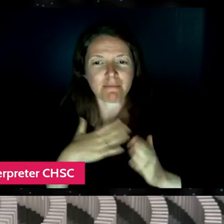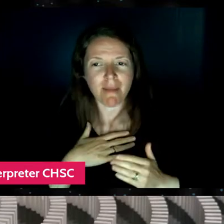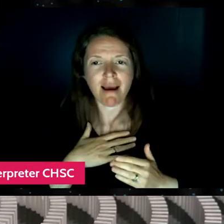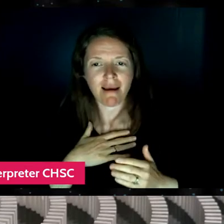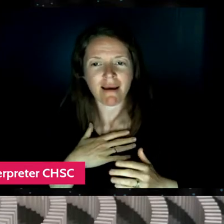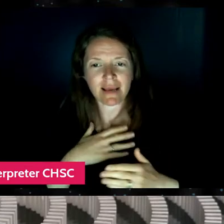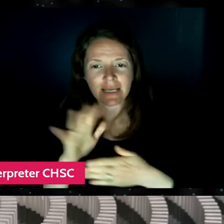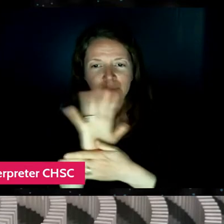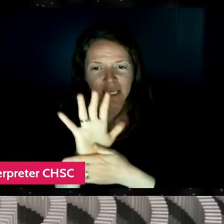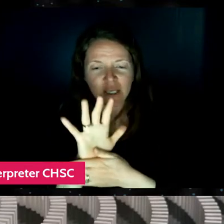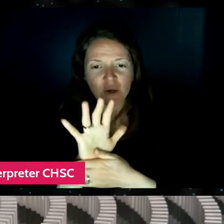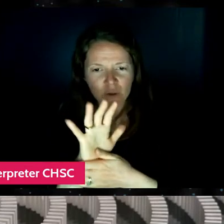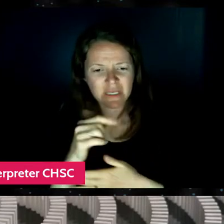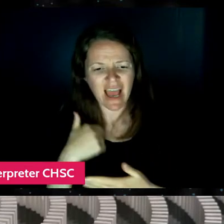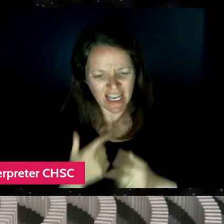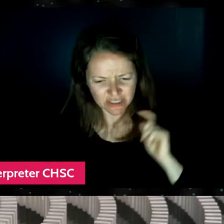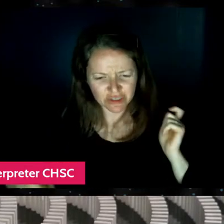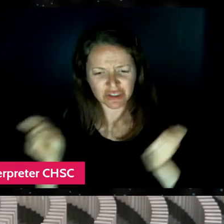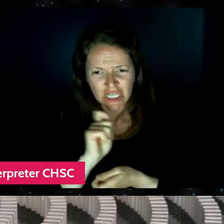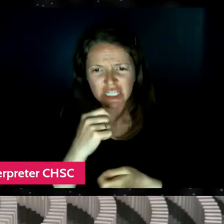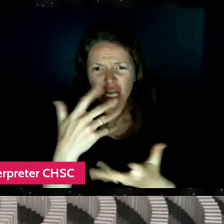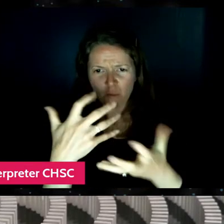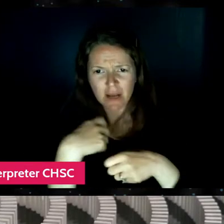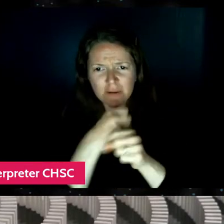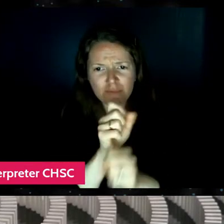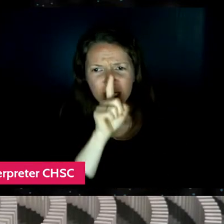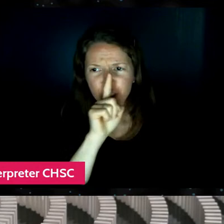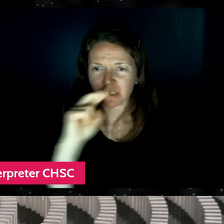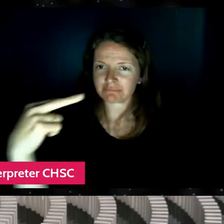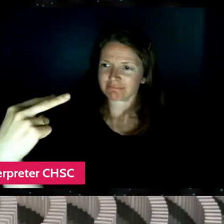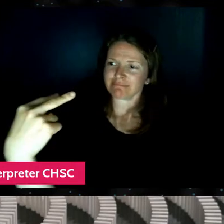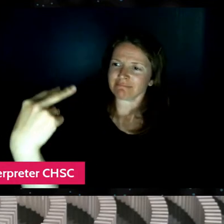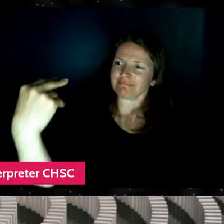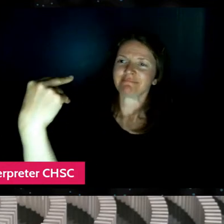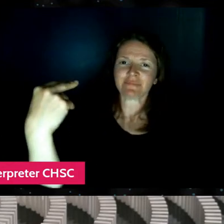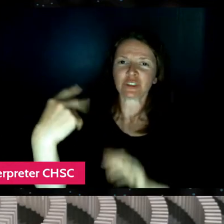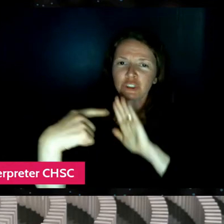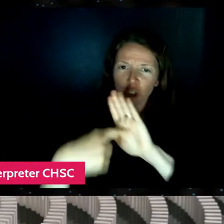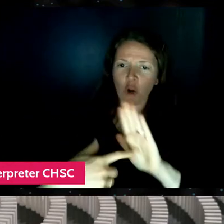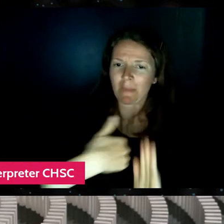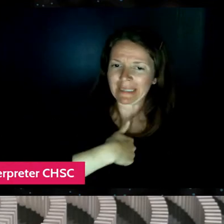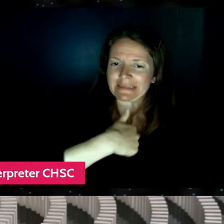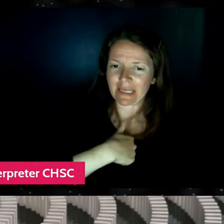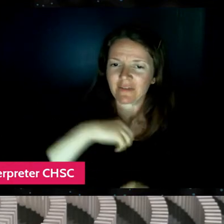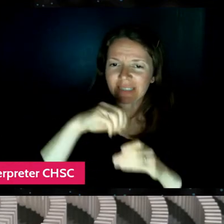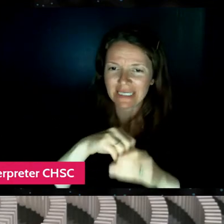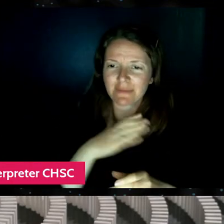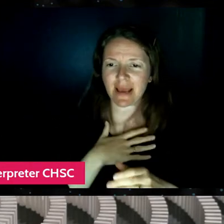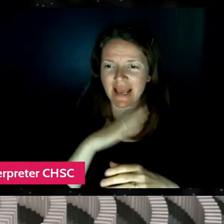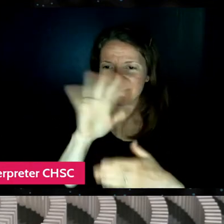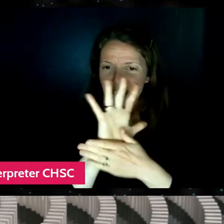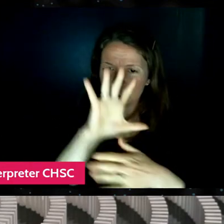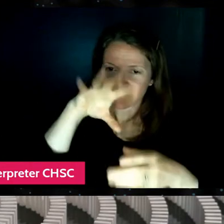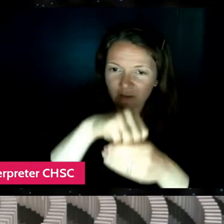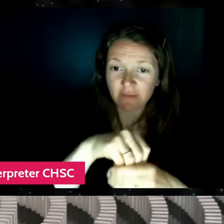to make sure that I was in my videos after that video. So whether that's like me talking at the end